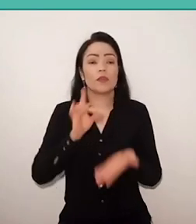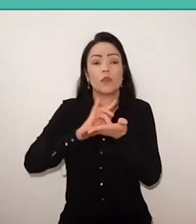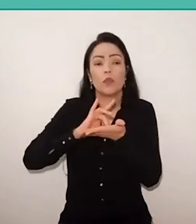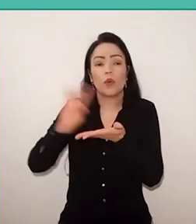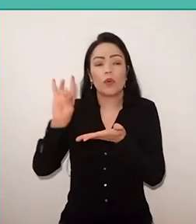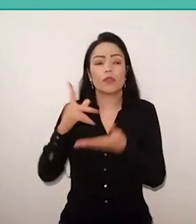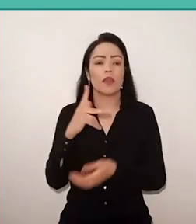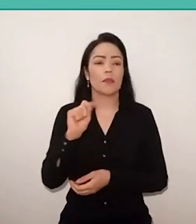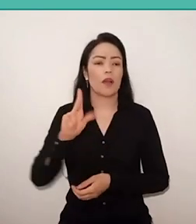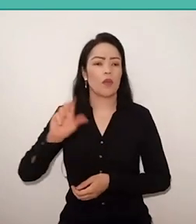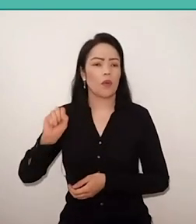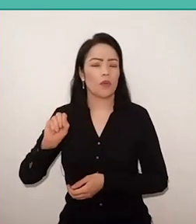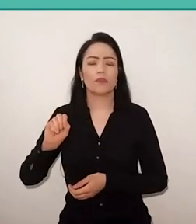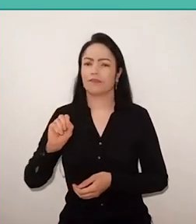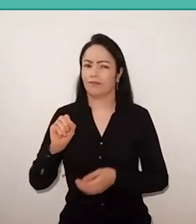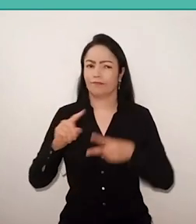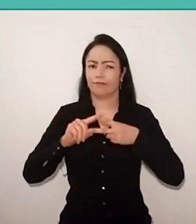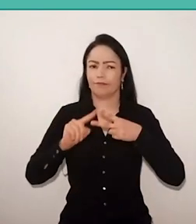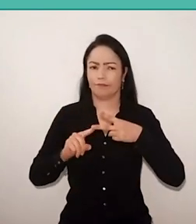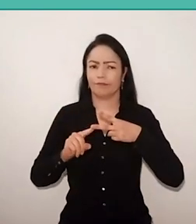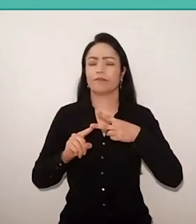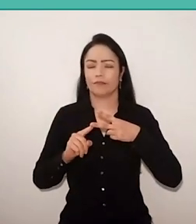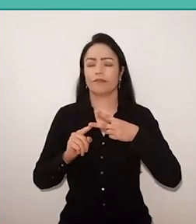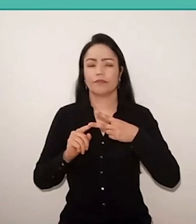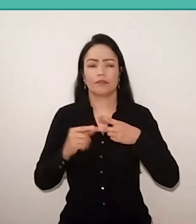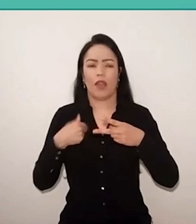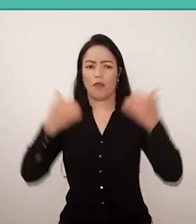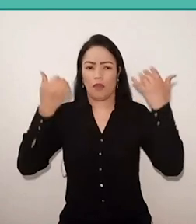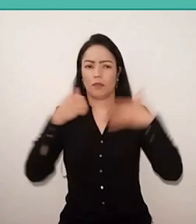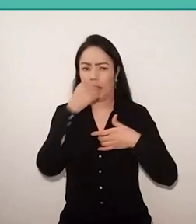have two scales. And I'm going to talk about the first one, from Brazil,